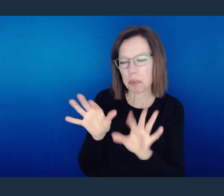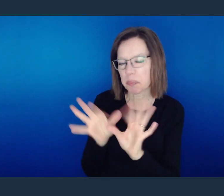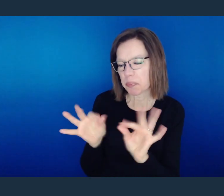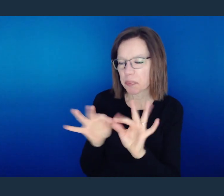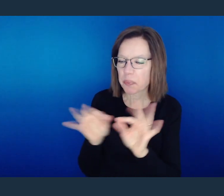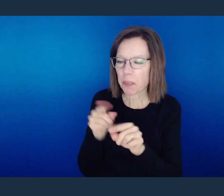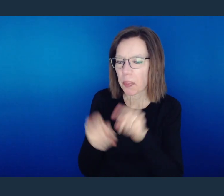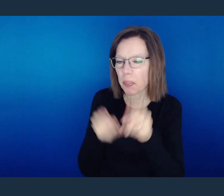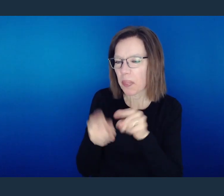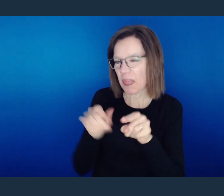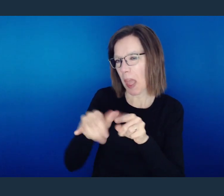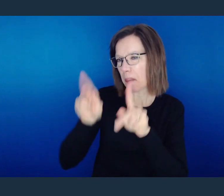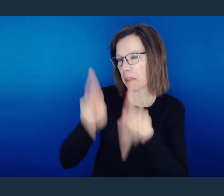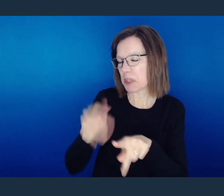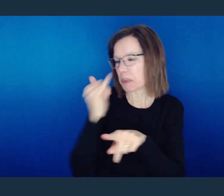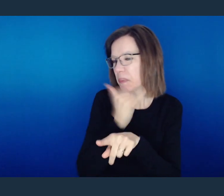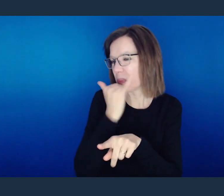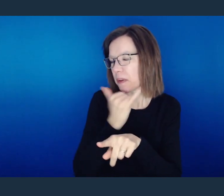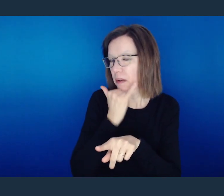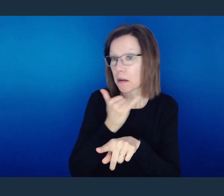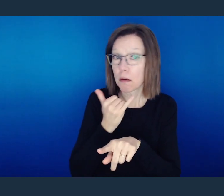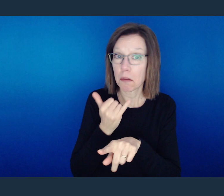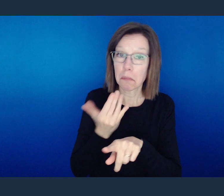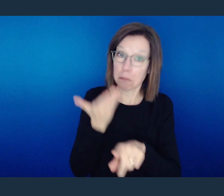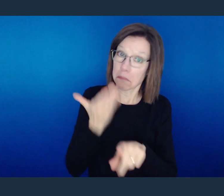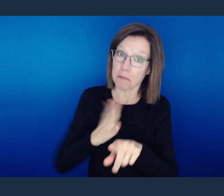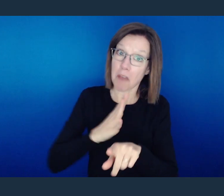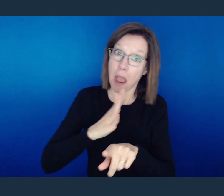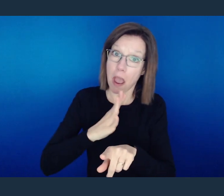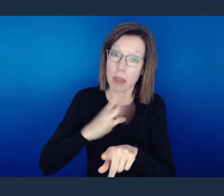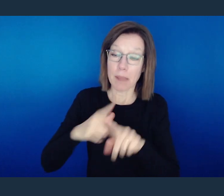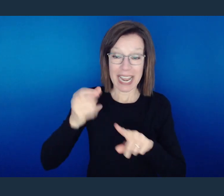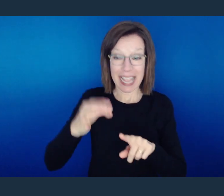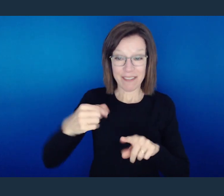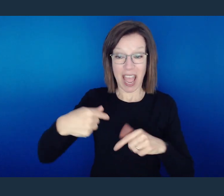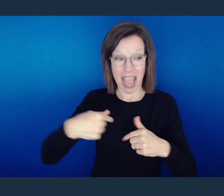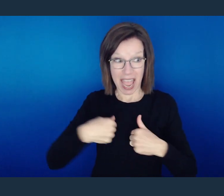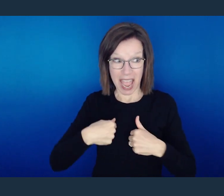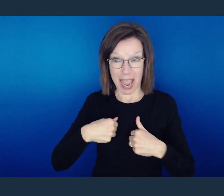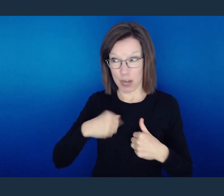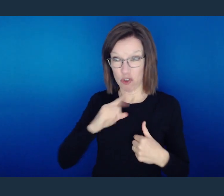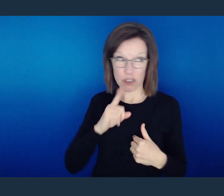have and talk about what someone else is doing, but understand something, if you yourself